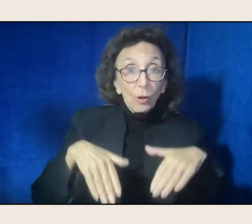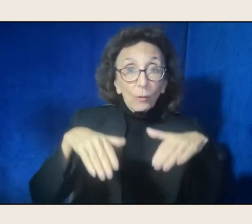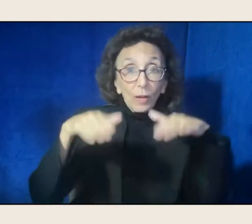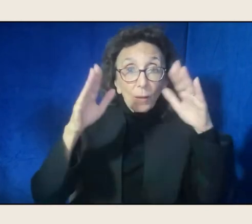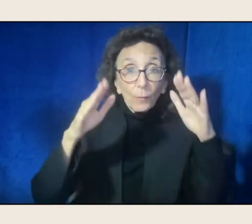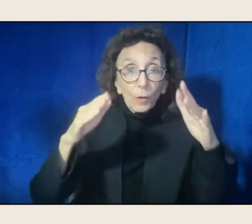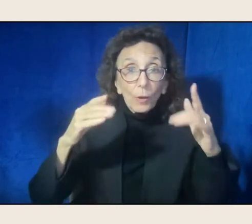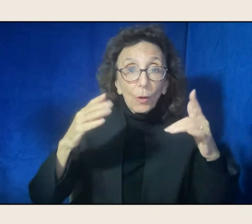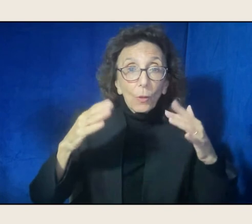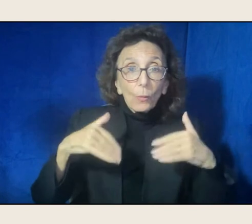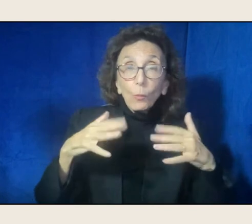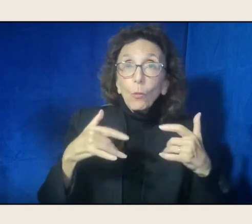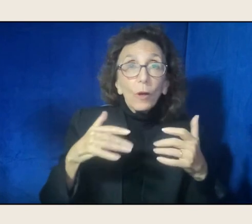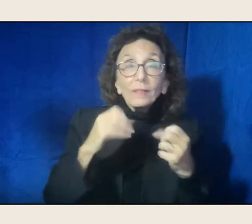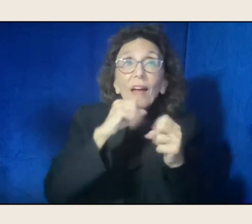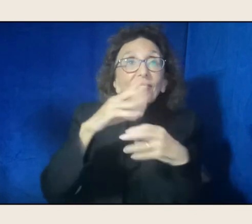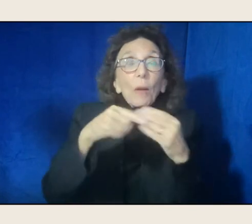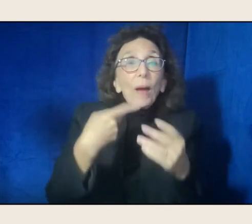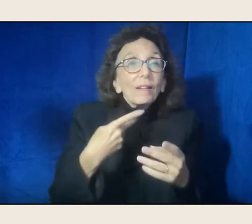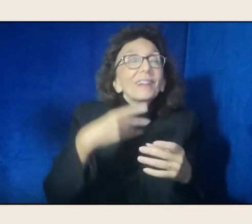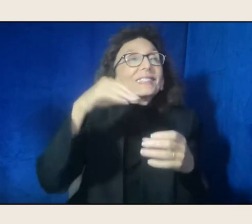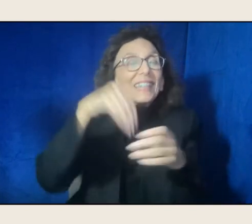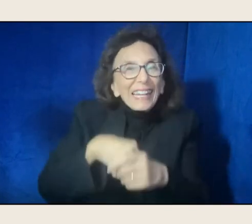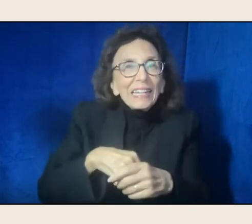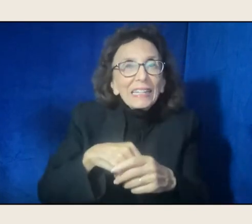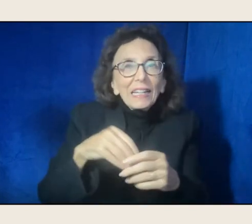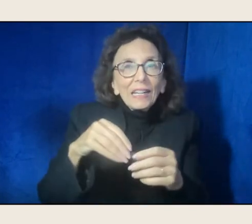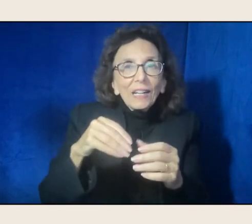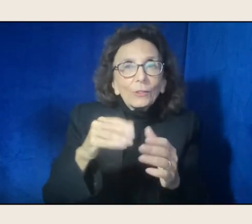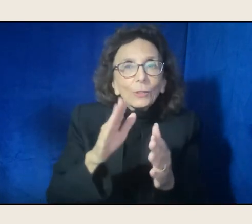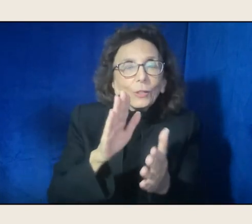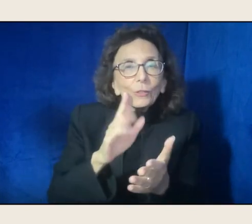and here she is speaking, being brave,